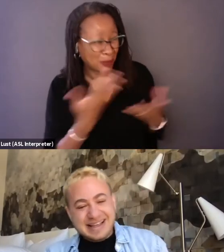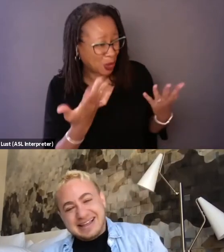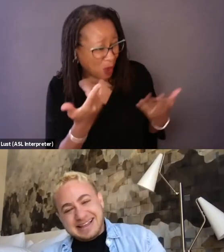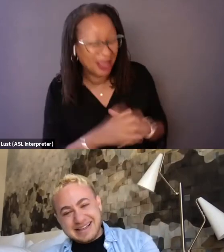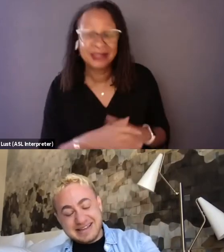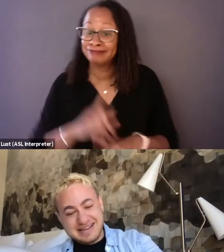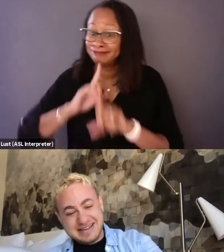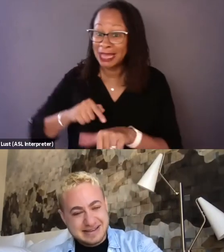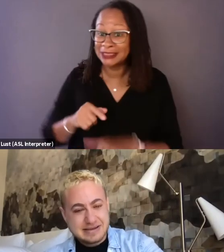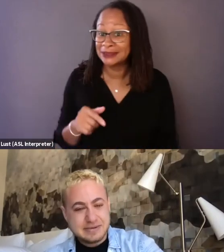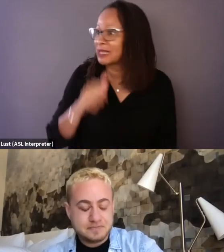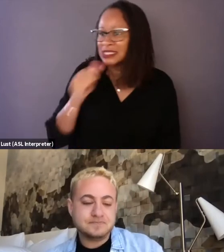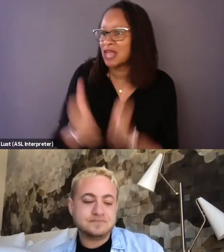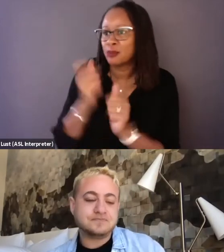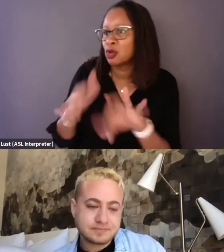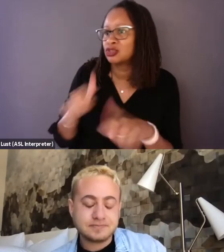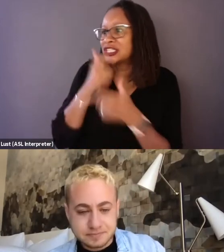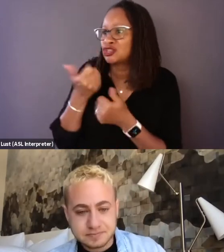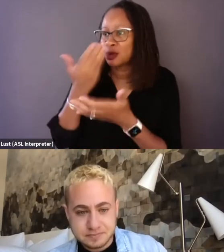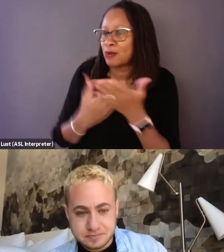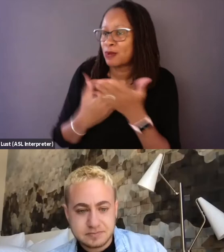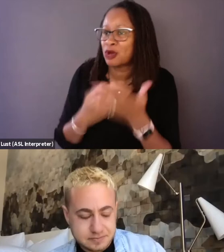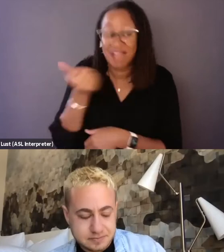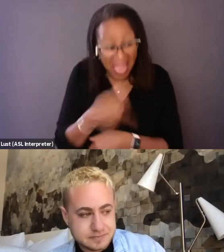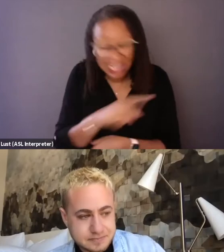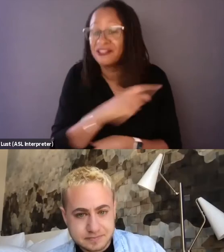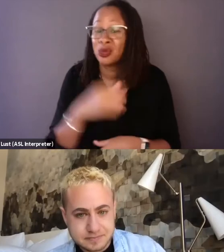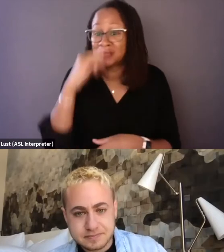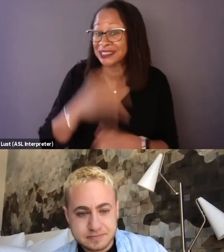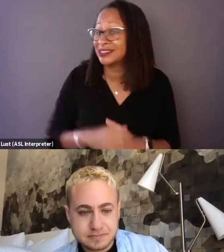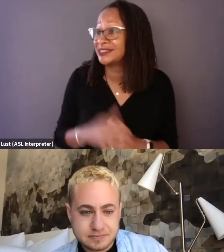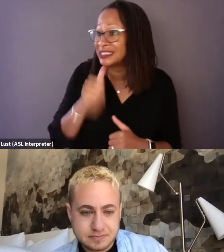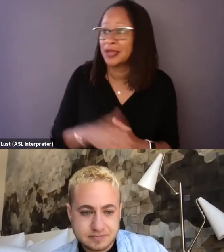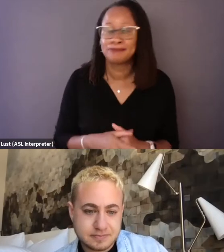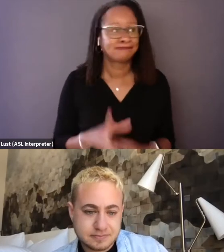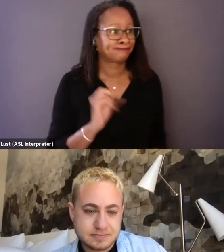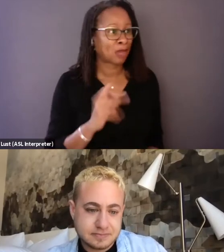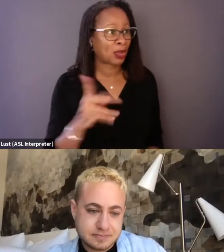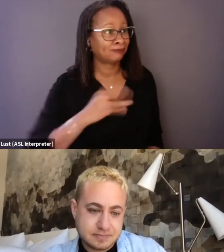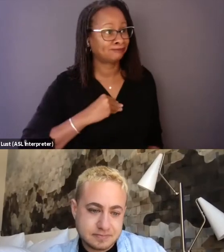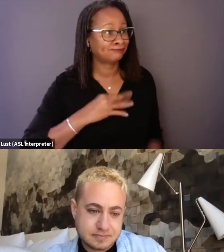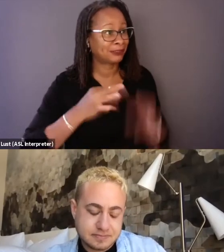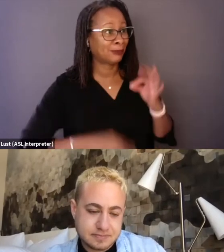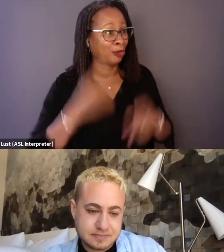it's not the most interesting part of any of these humans. And I was like, okay, well, that's actually pretty simple, right?